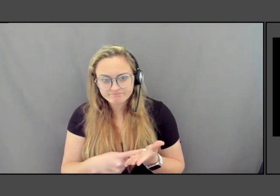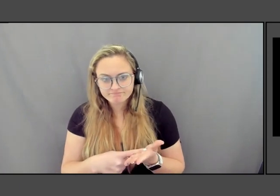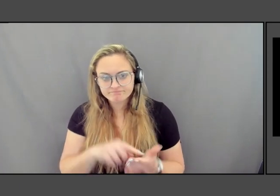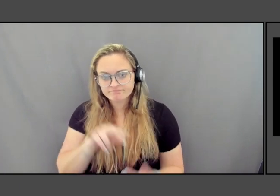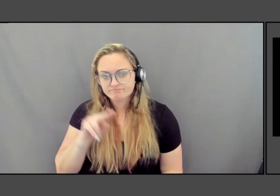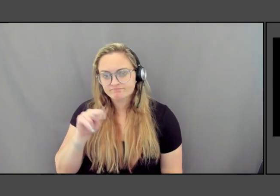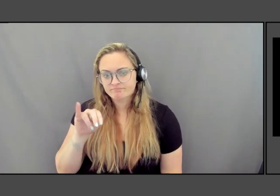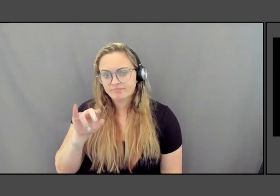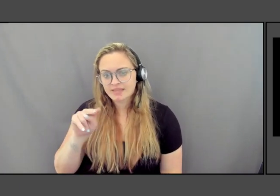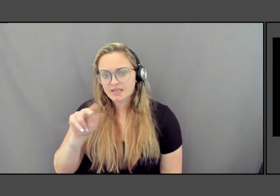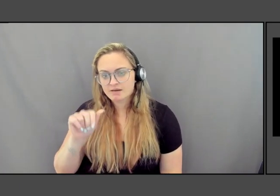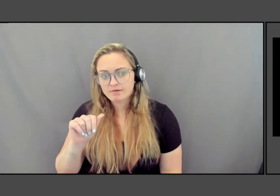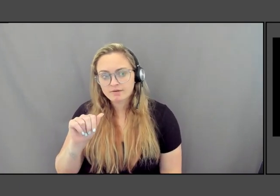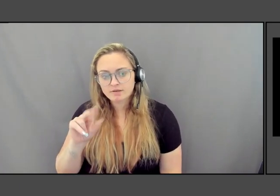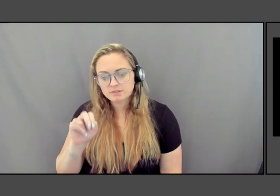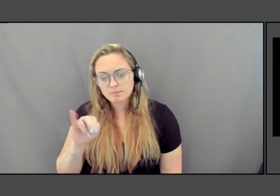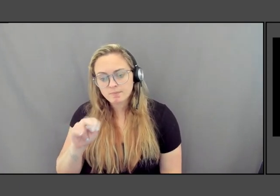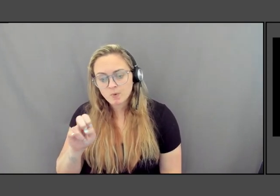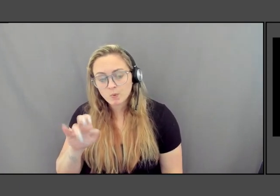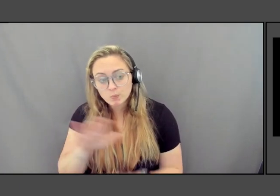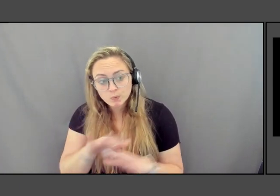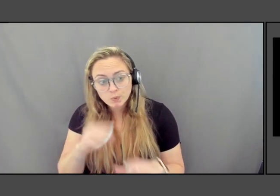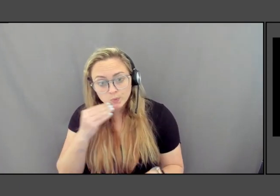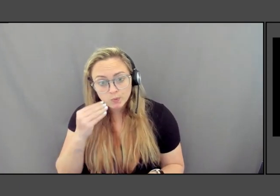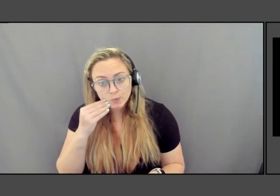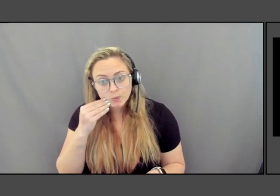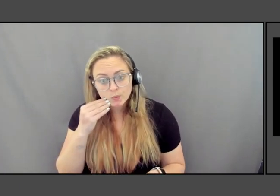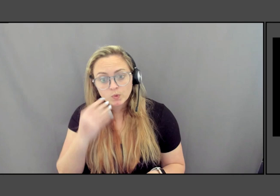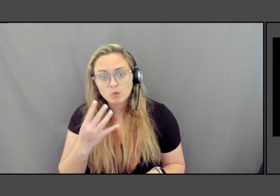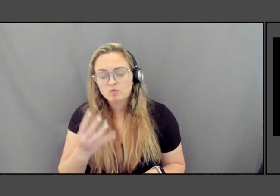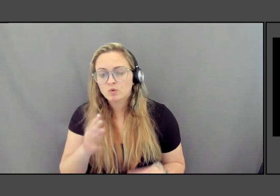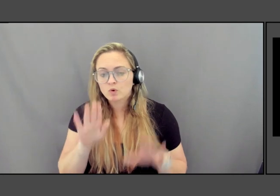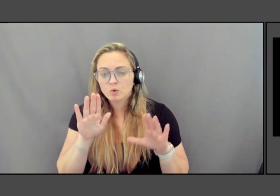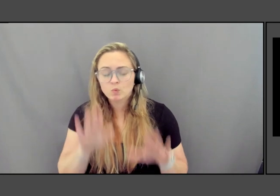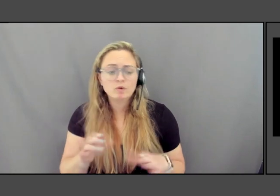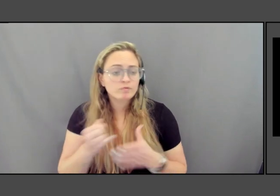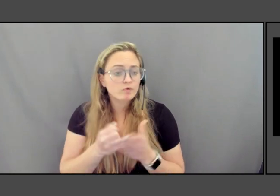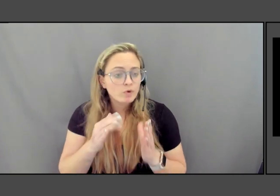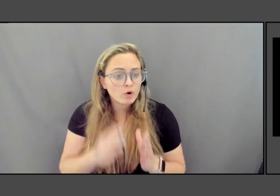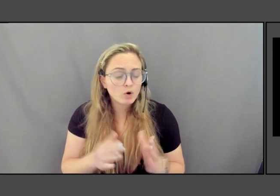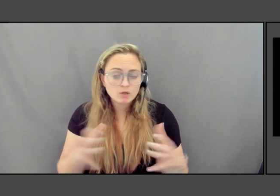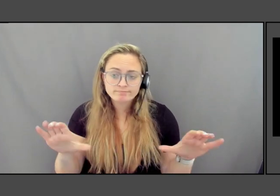Four wonderful contemporary artists came together to buy it, and